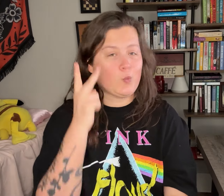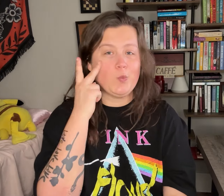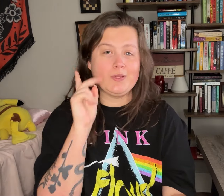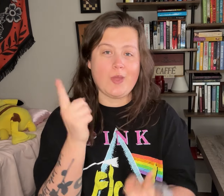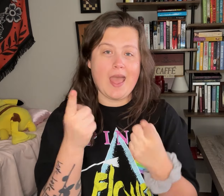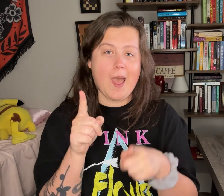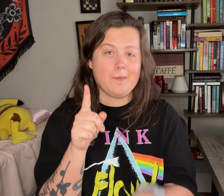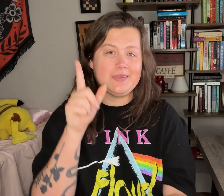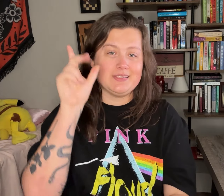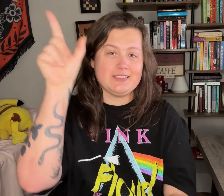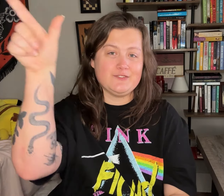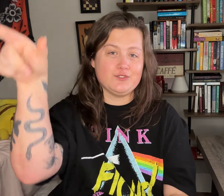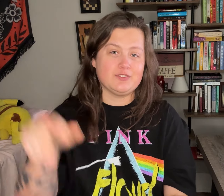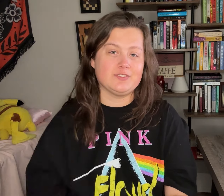We'll see what happens in the future.